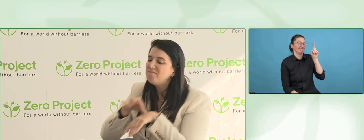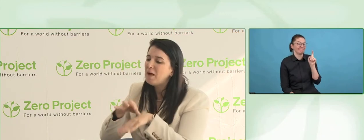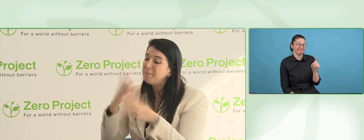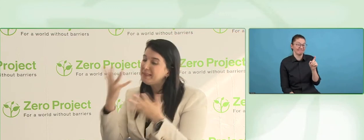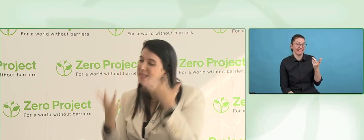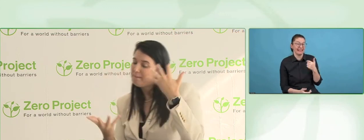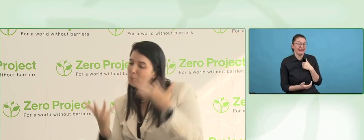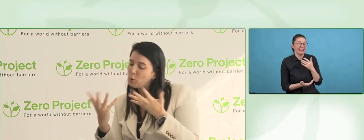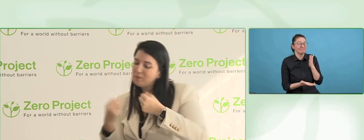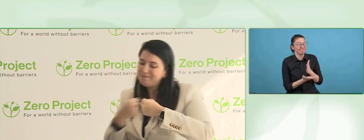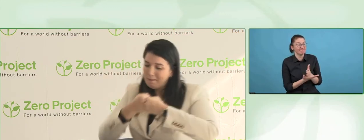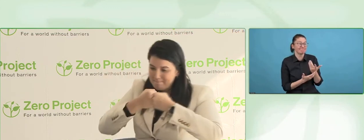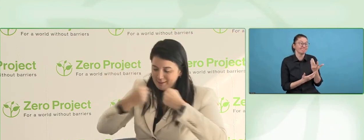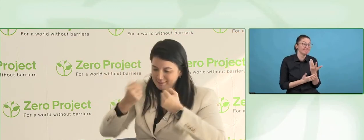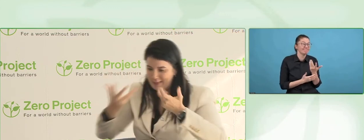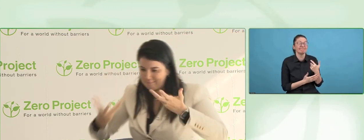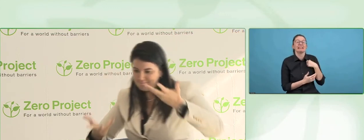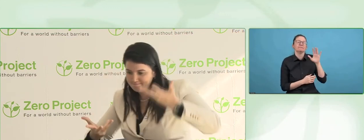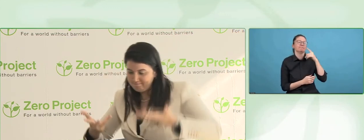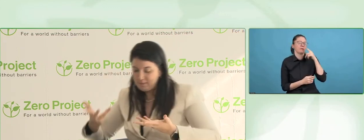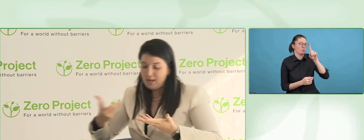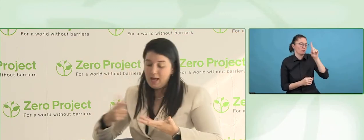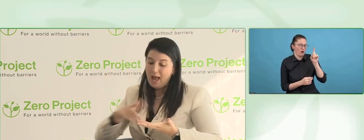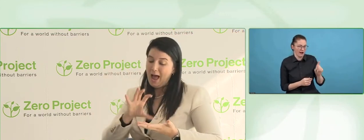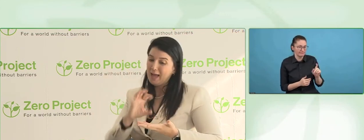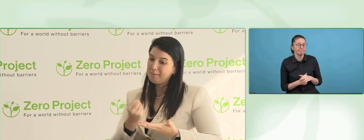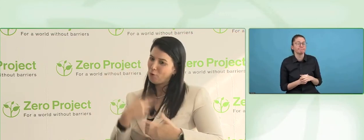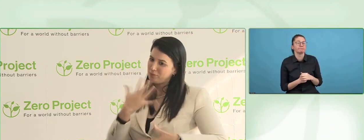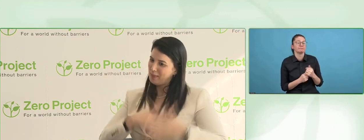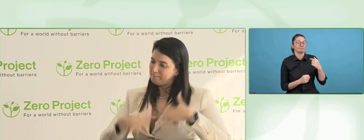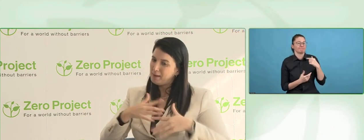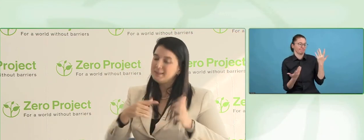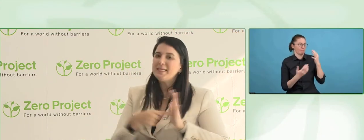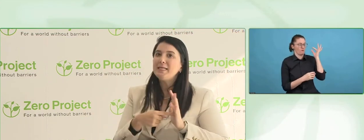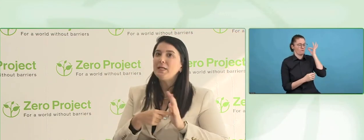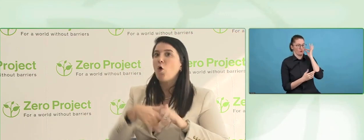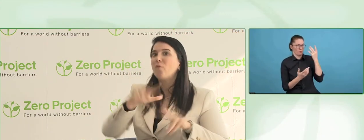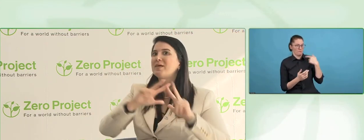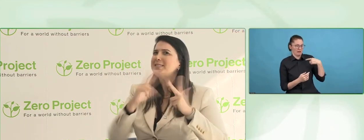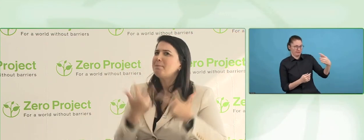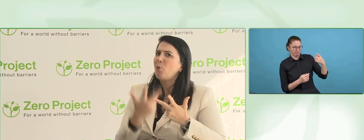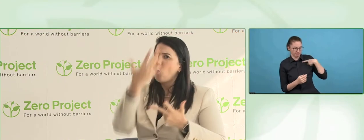So I always try and think about it, if I need to be all the time nice,